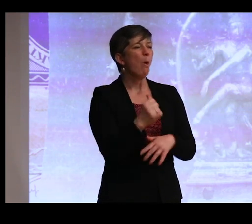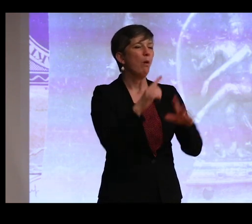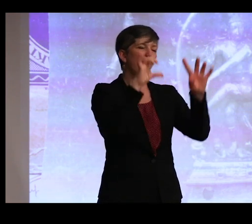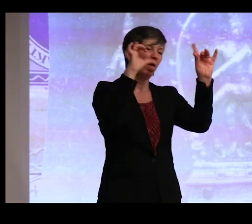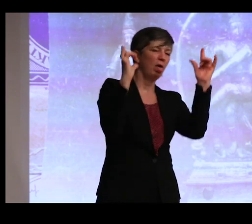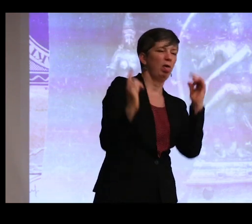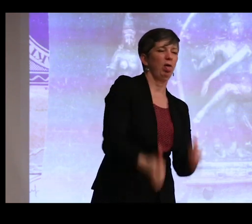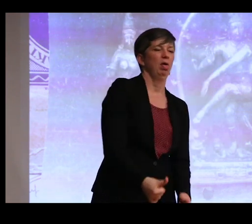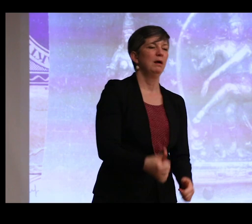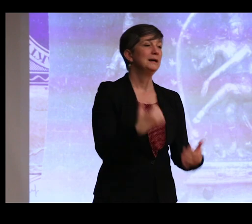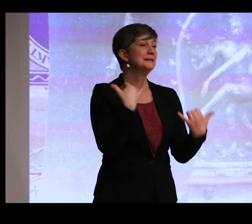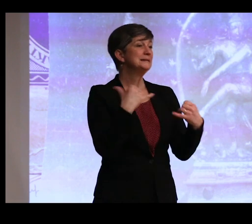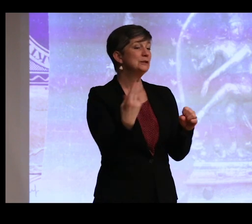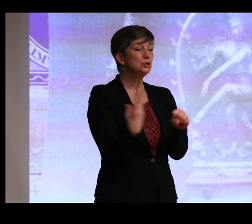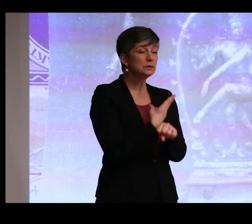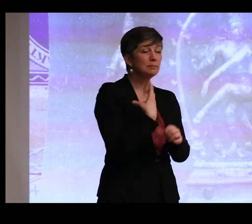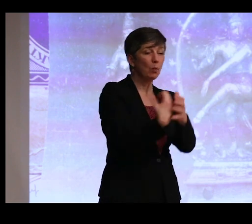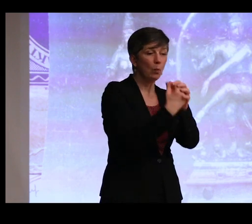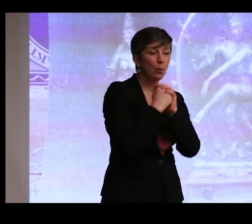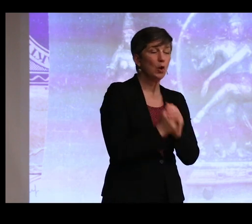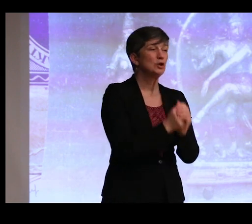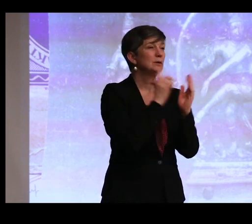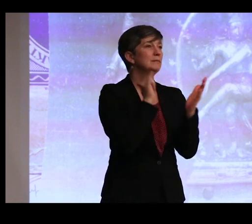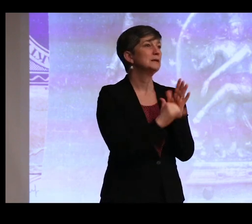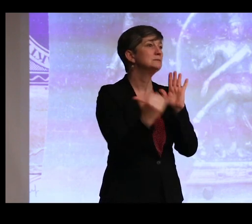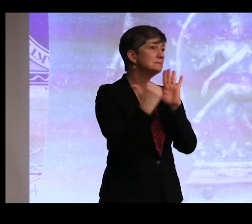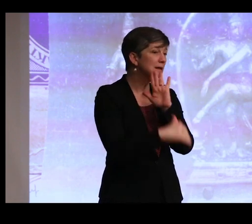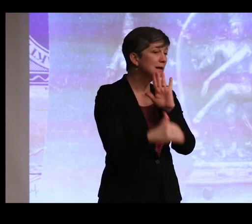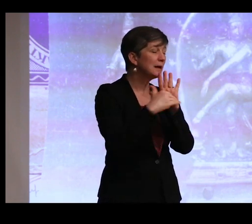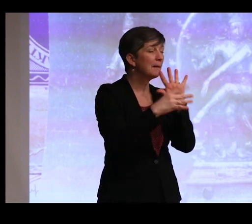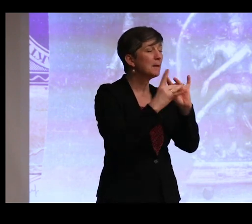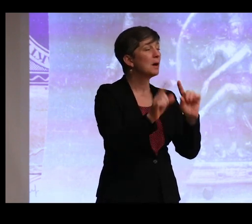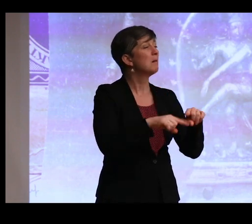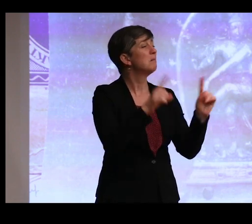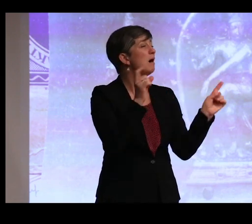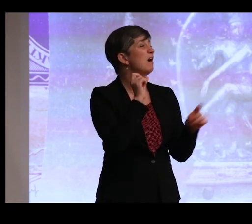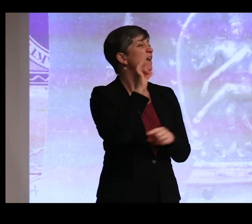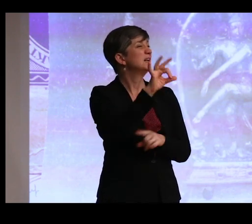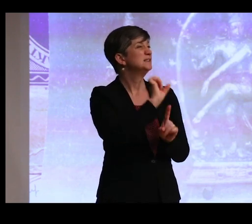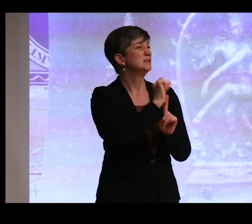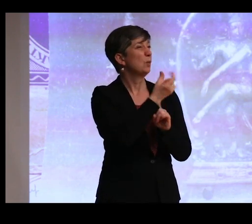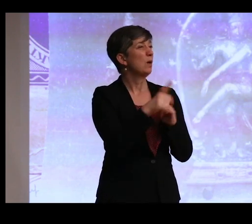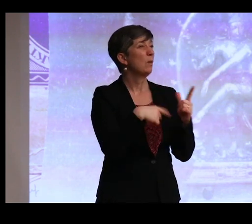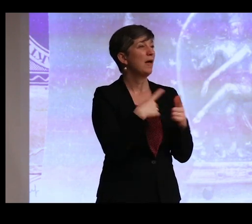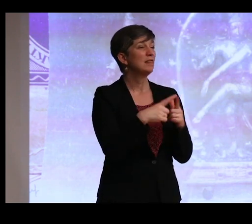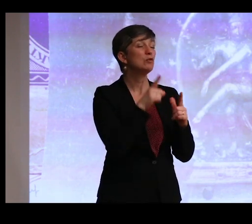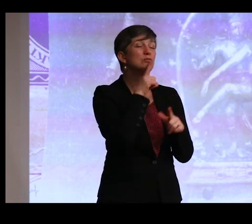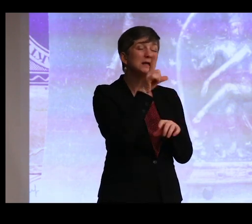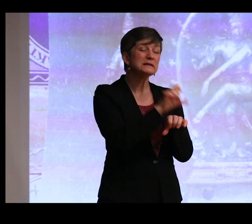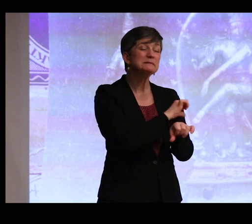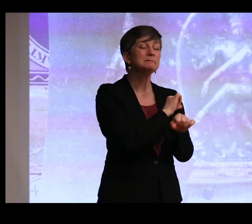were still usable in worship. And this is mentioned over and over again. But in cases where they are so badly damaged that there's no